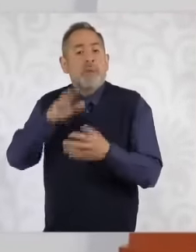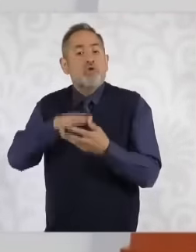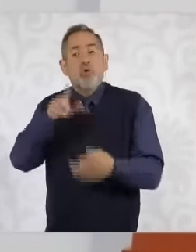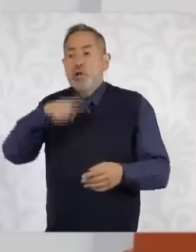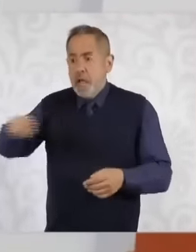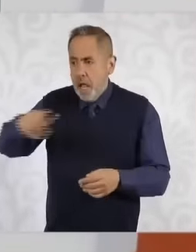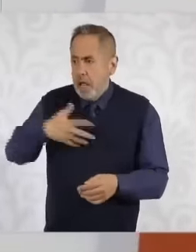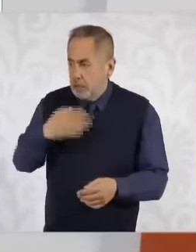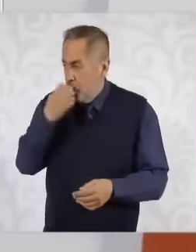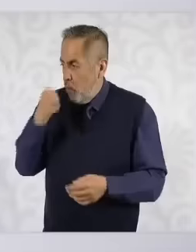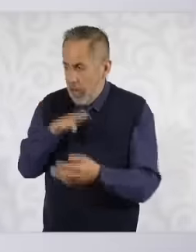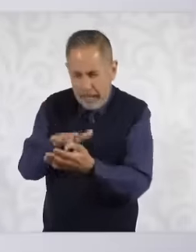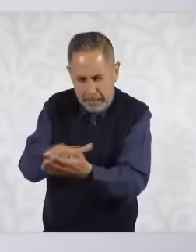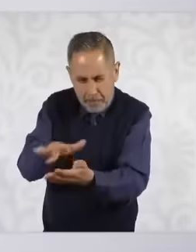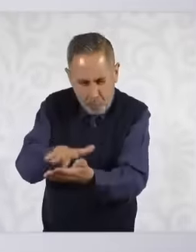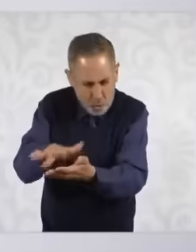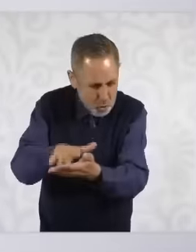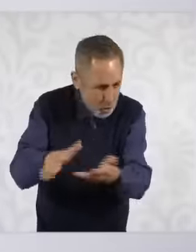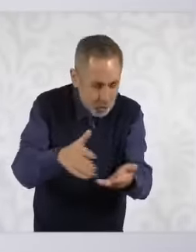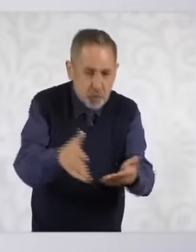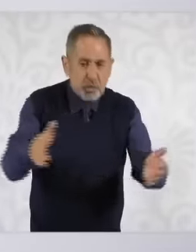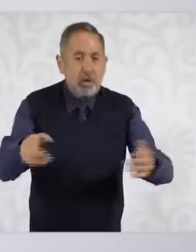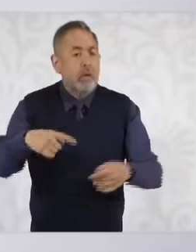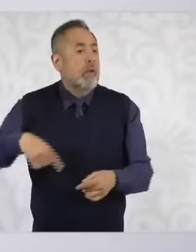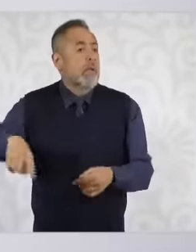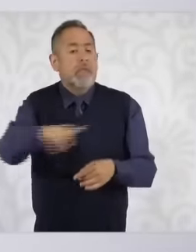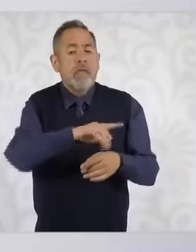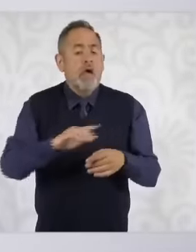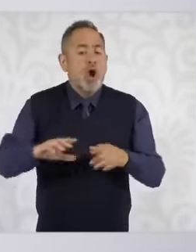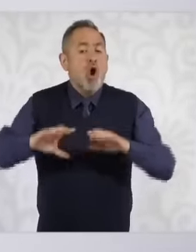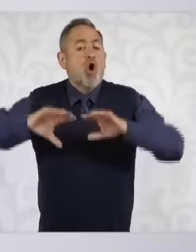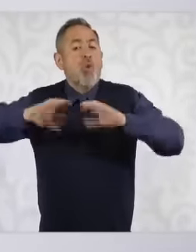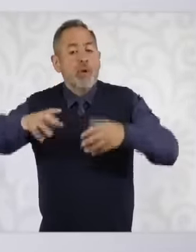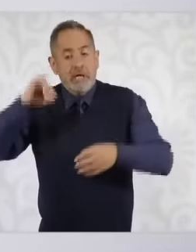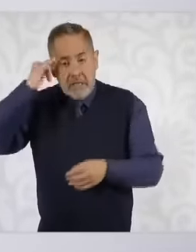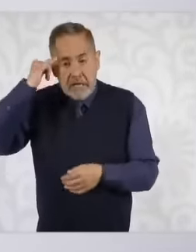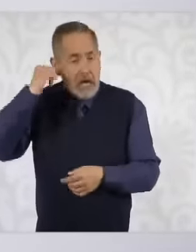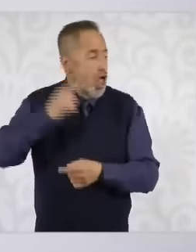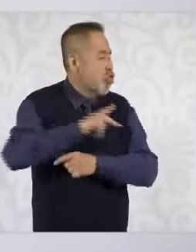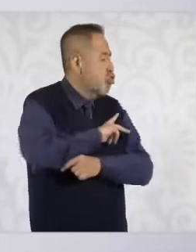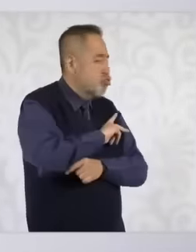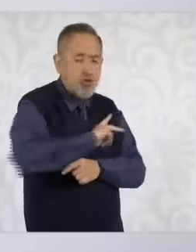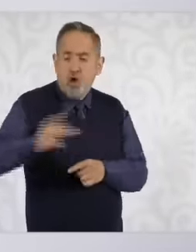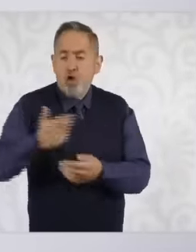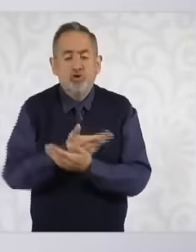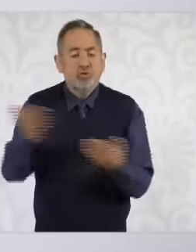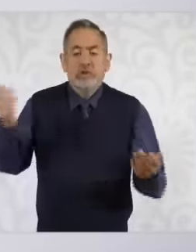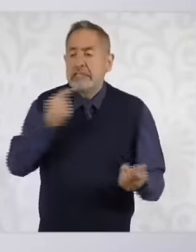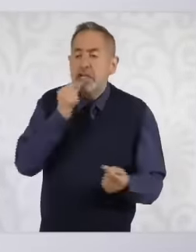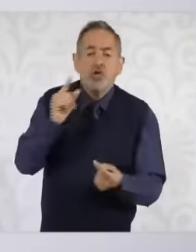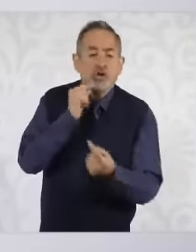school because in the case of indigenous communities, the scholarship for boys and girls is universal and now